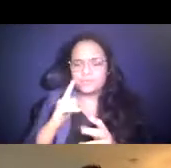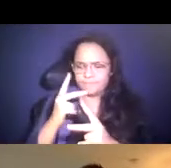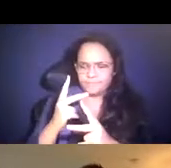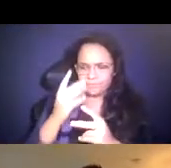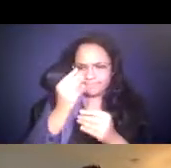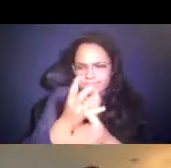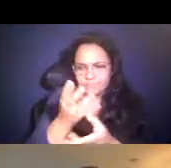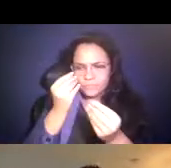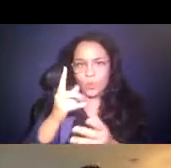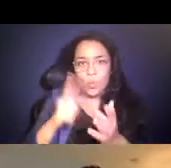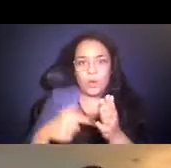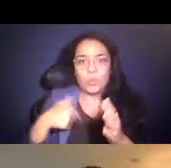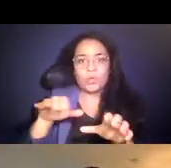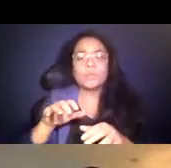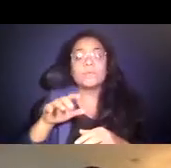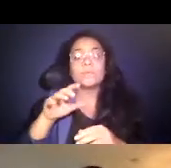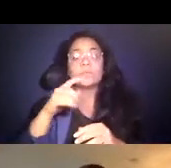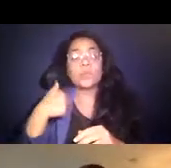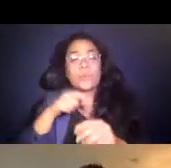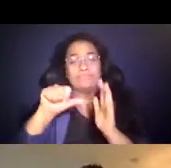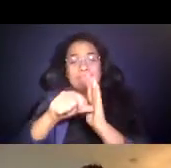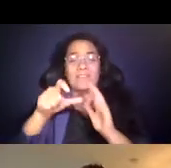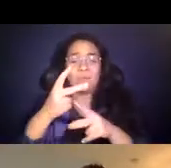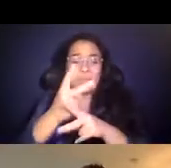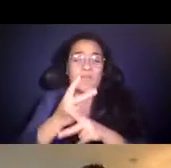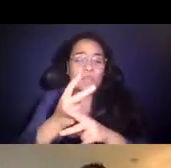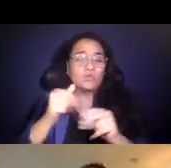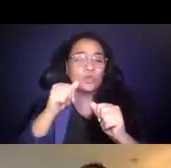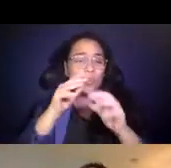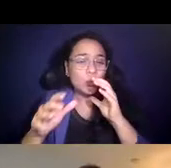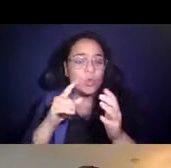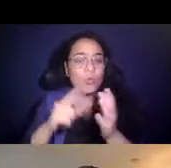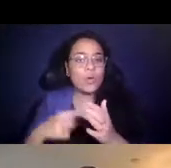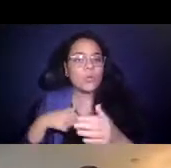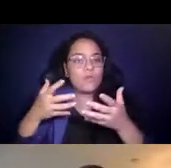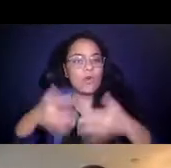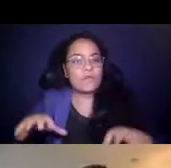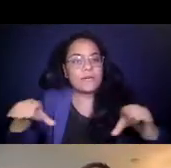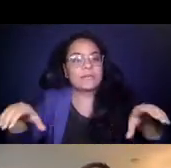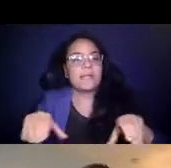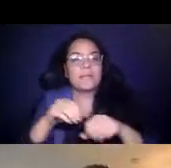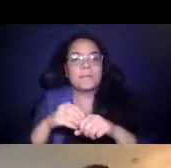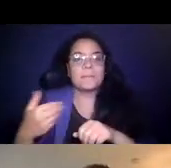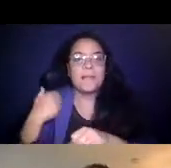14:21:42 We've got to be careful to communicate what we've done over the last year and a half